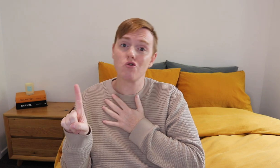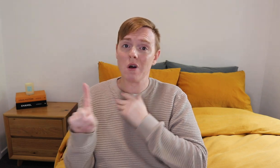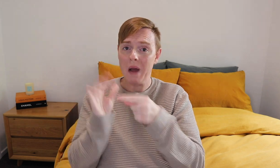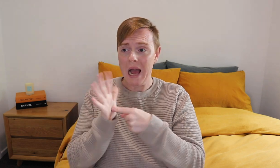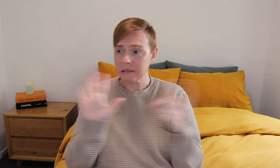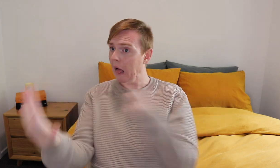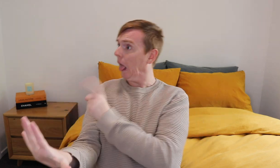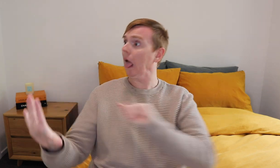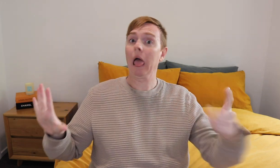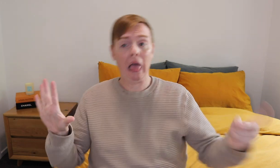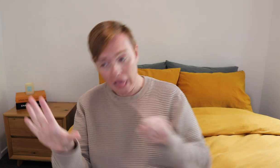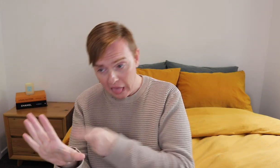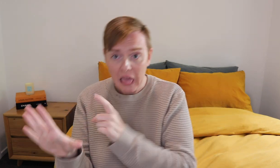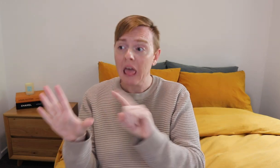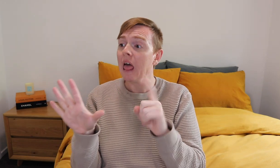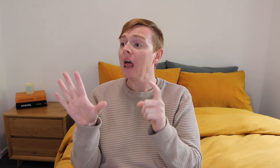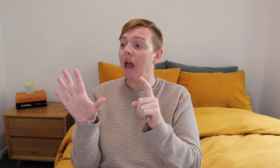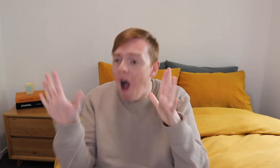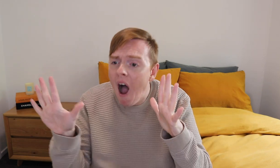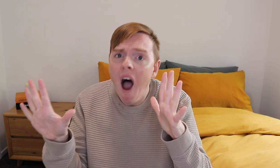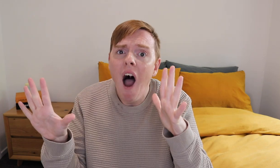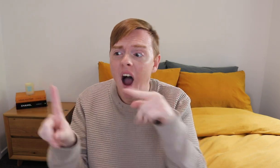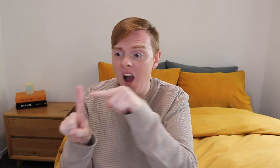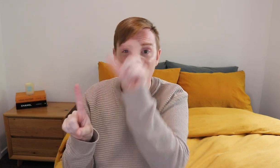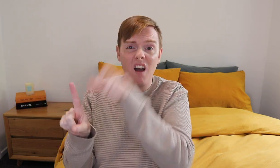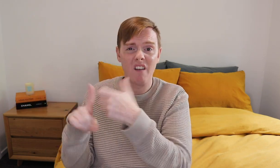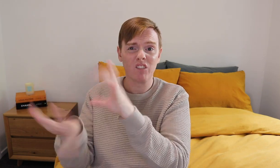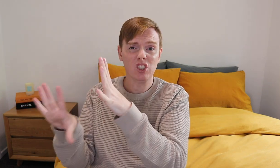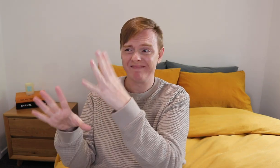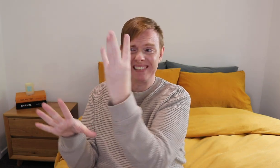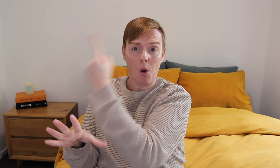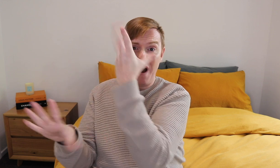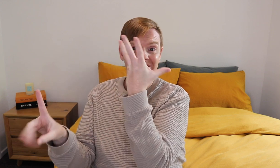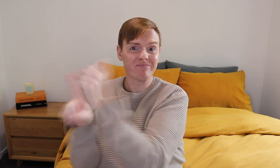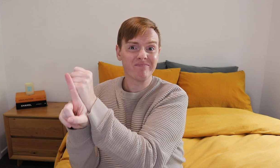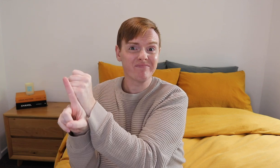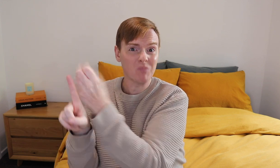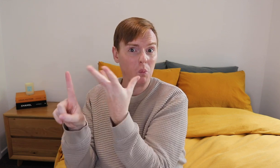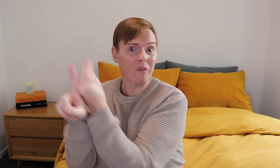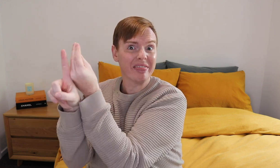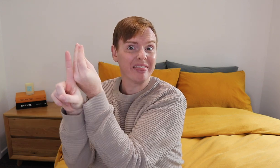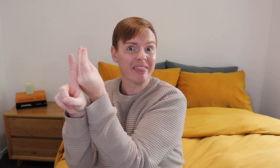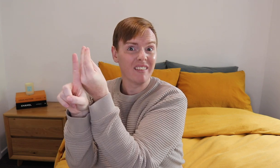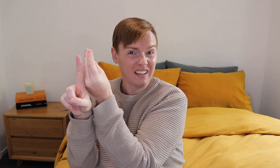but you just make excuses and this person already gotten in a relationship with someone else